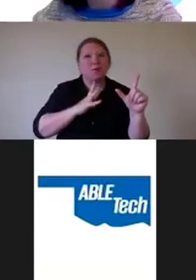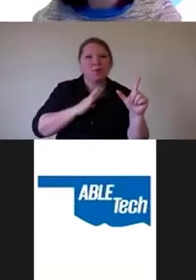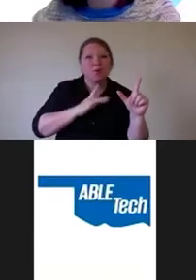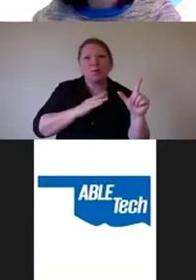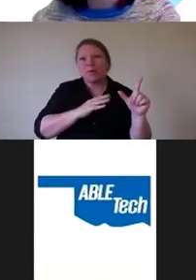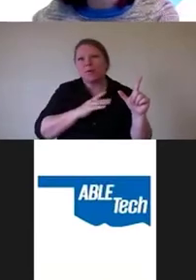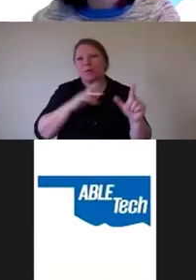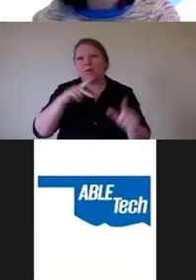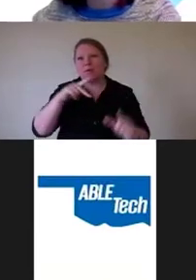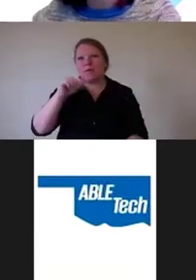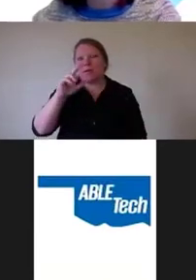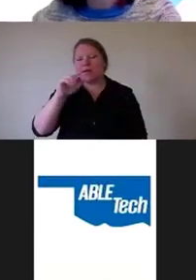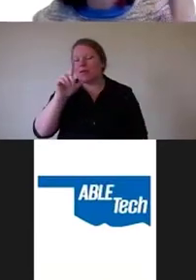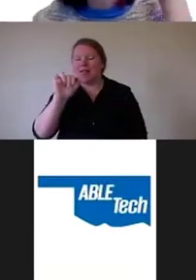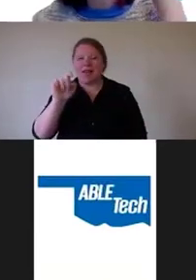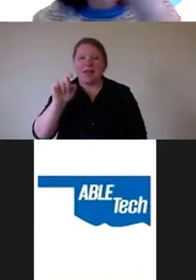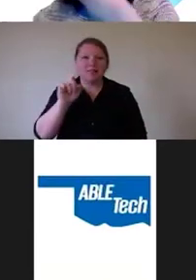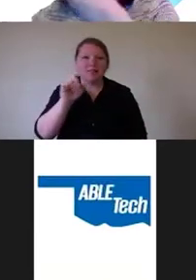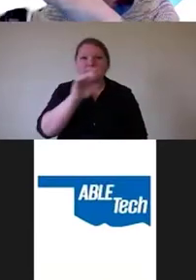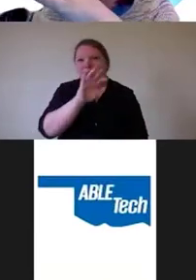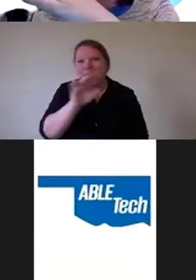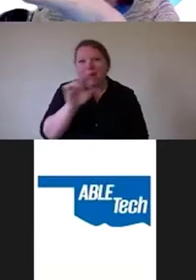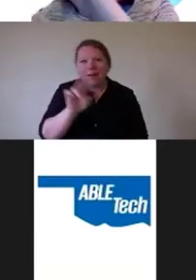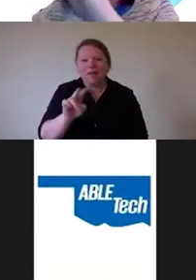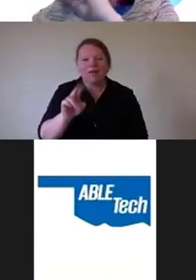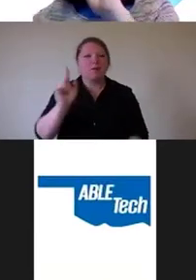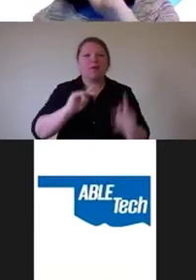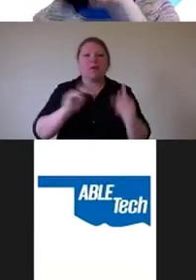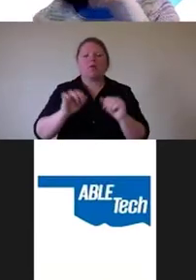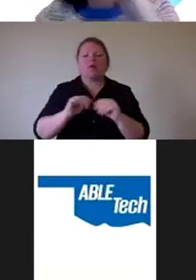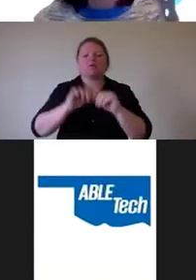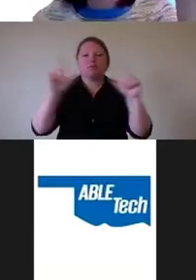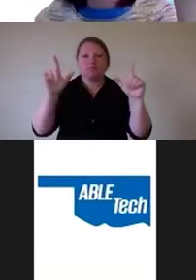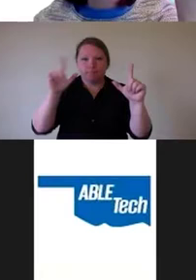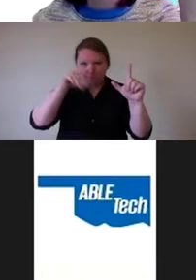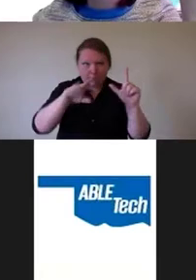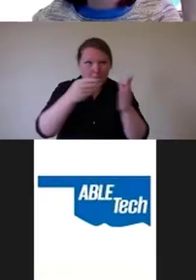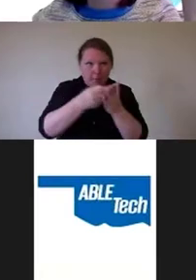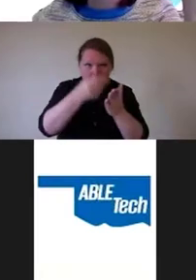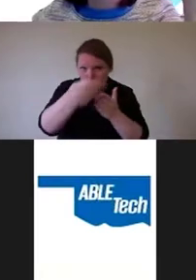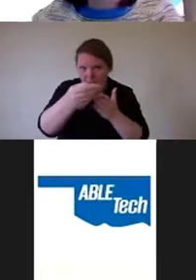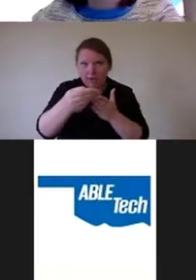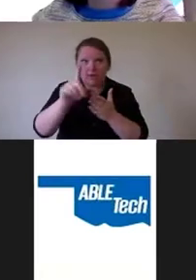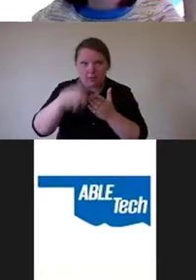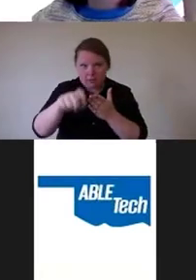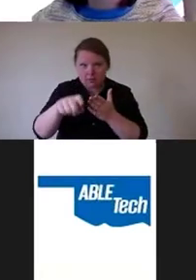People just wanna buy stuff, get their things done and move on to the next thing that they have to do.